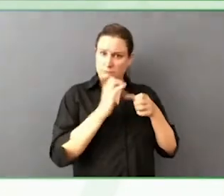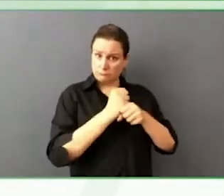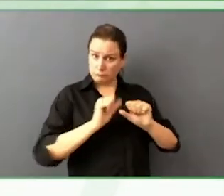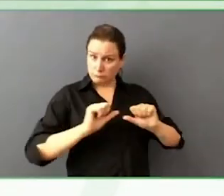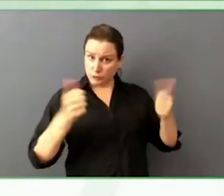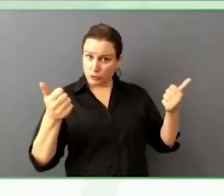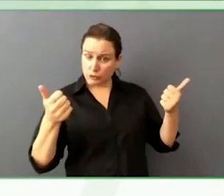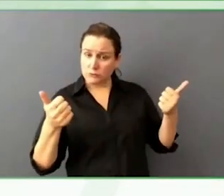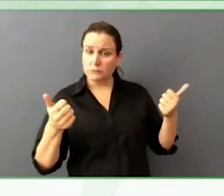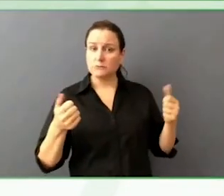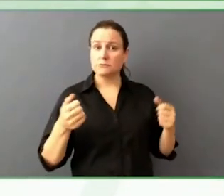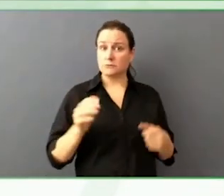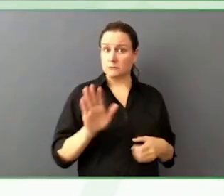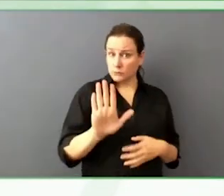It is so exciting.